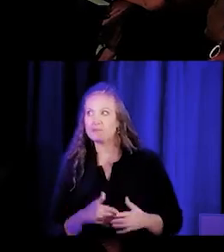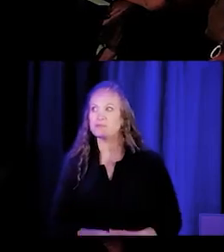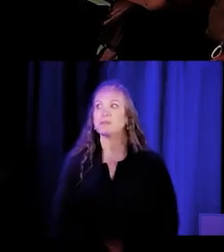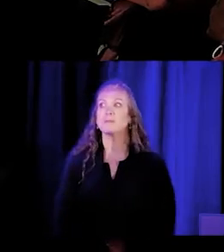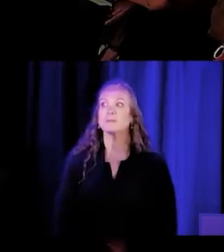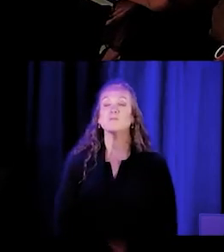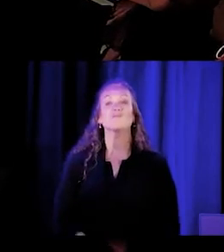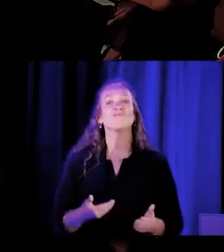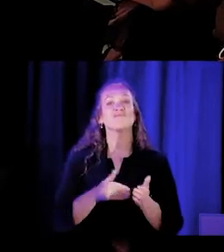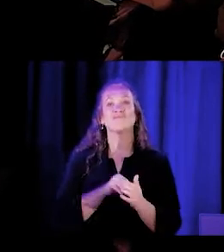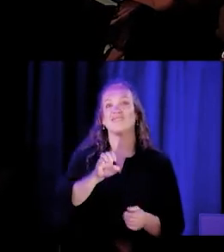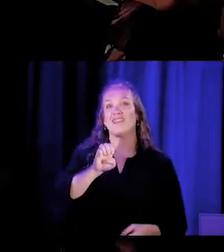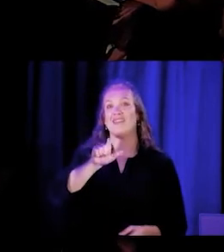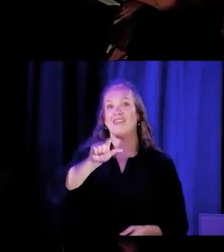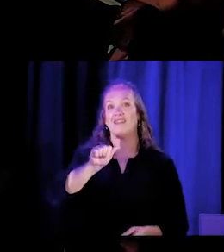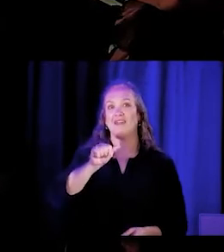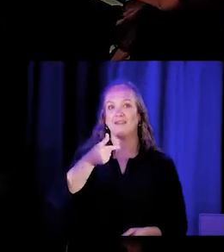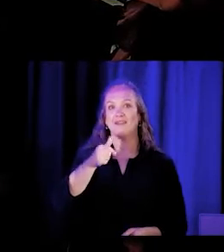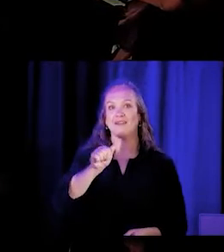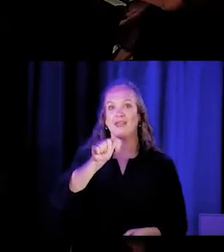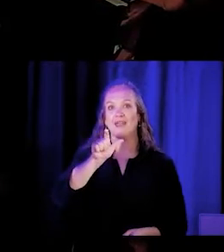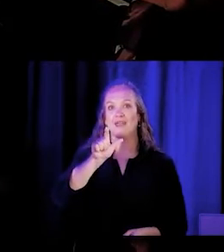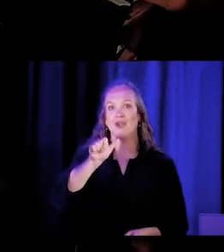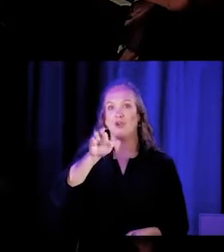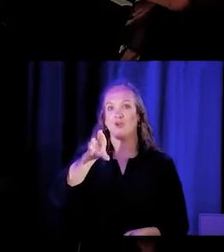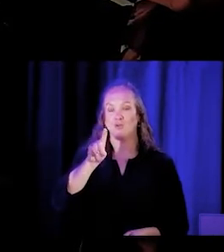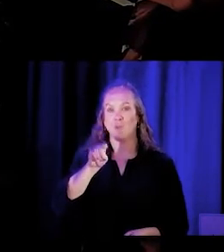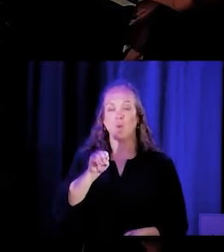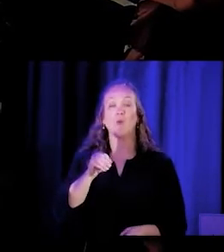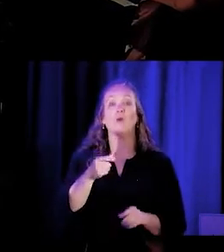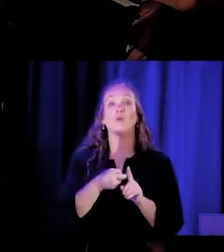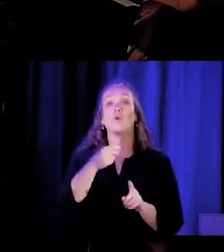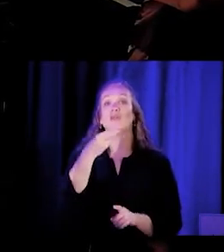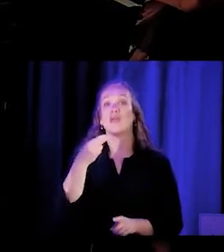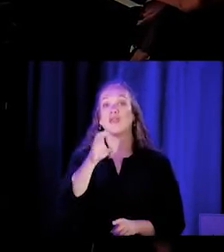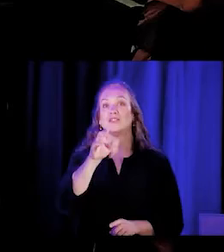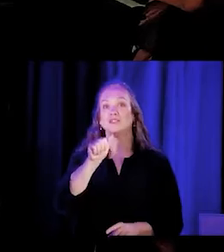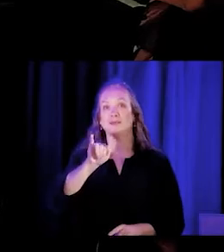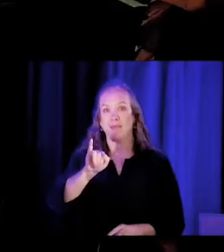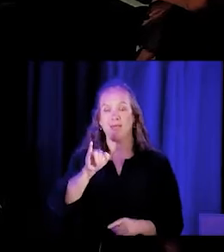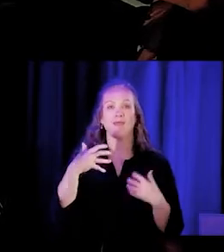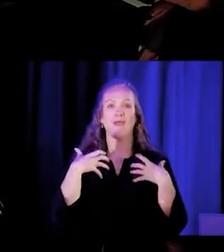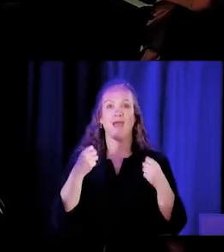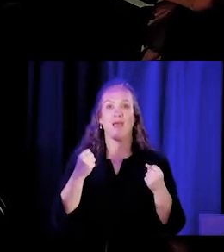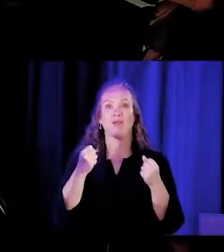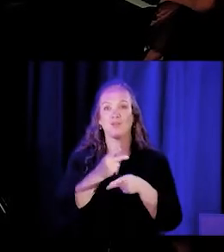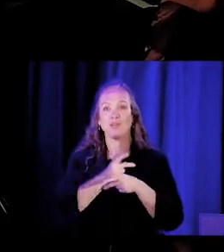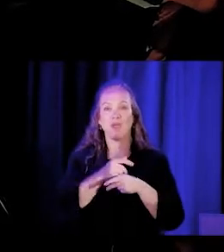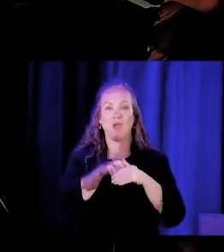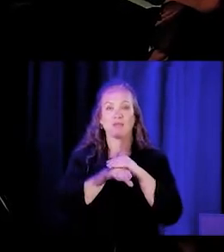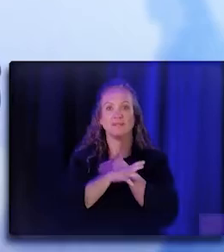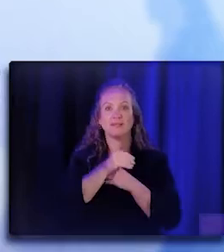Again, Elia Gallardo with HCAI with the Healthcare Access and Information, Healthcare Information and Access.